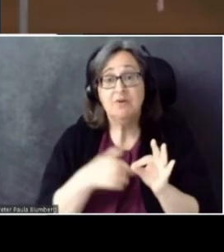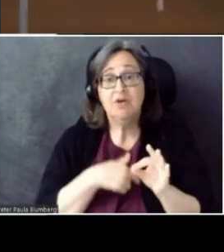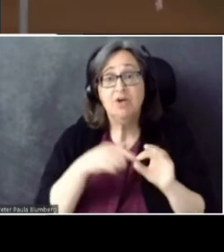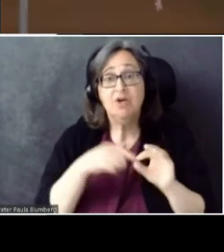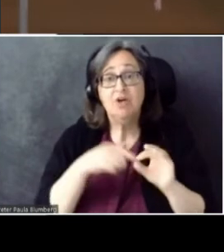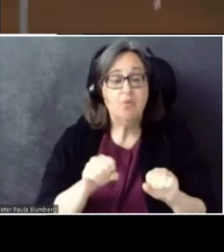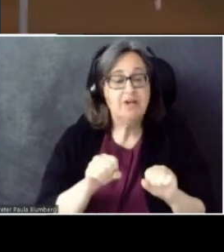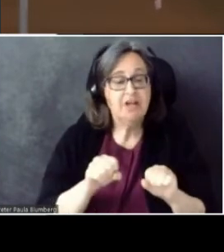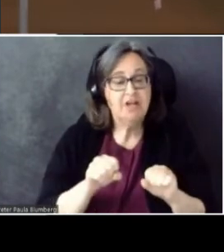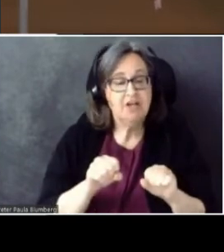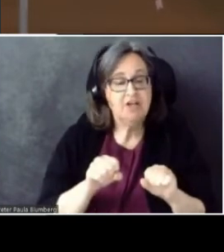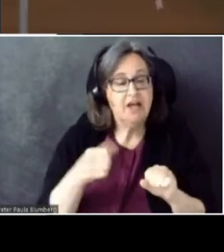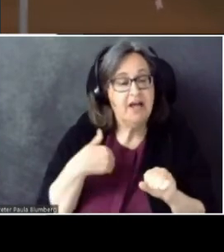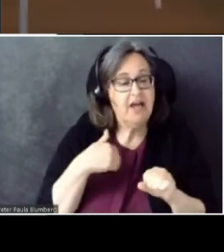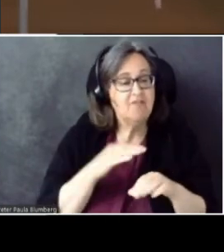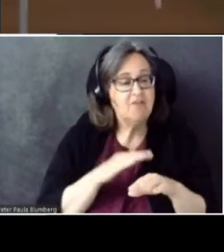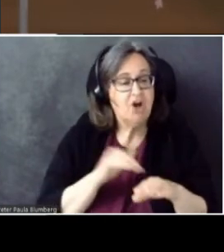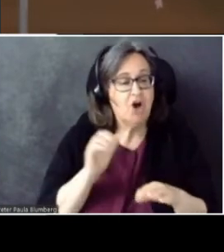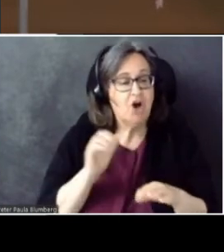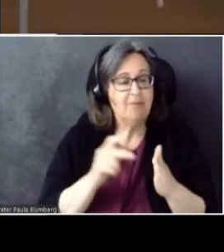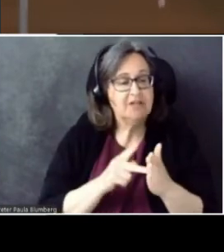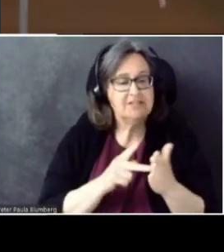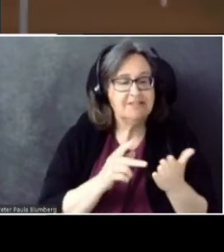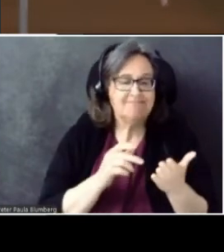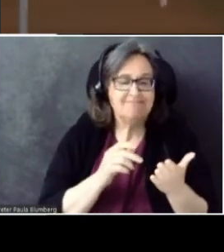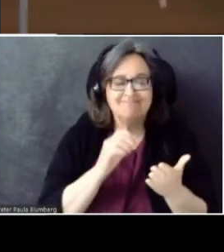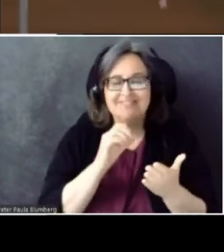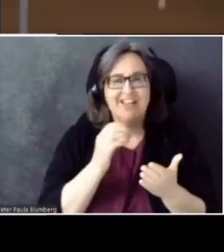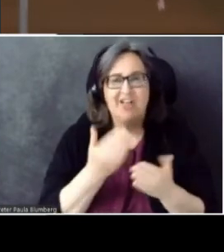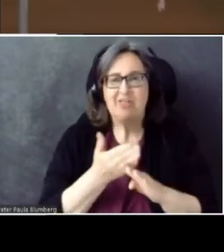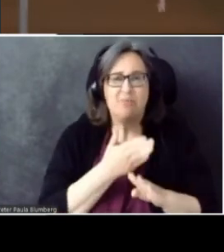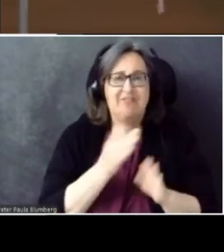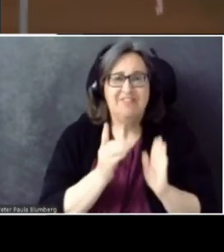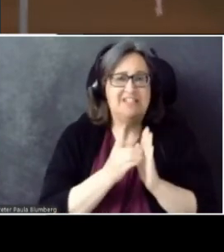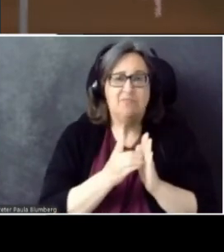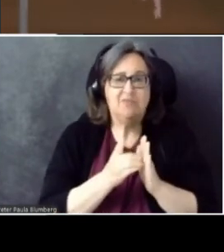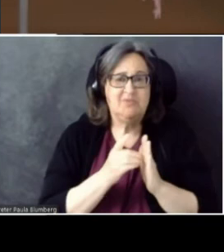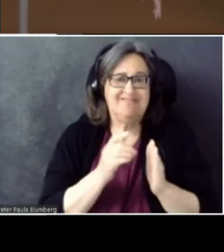Our previous demo wasn't that useful, because it just could only recognize a single phrase.